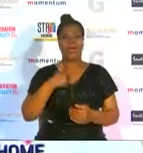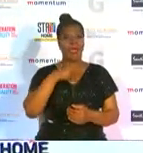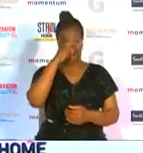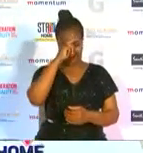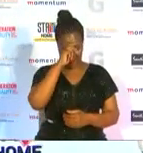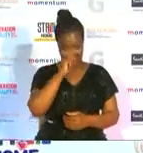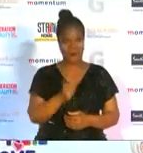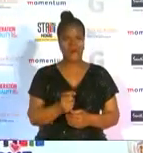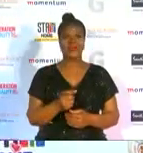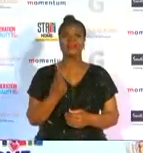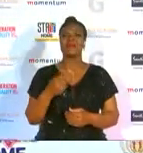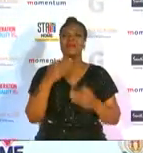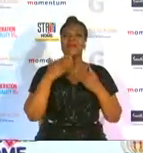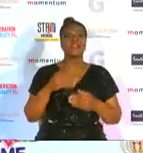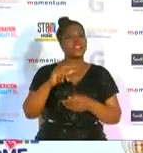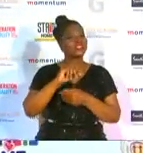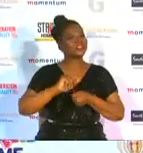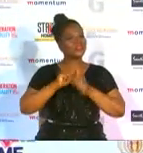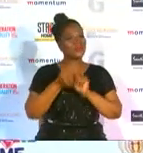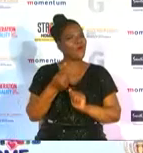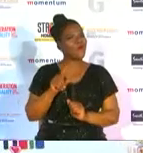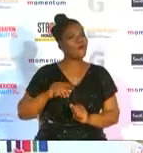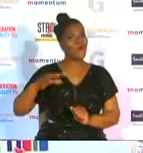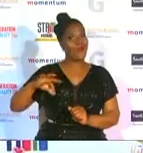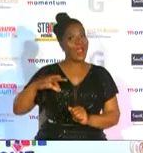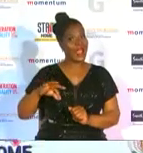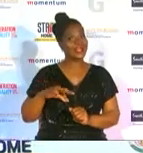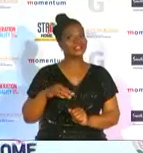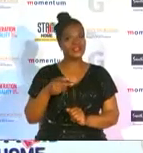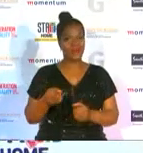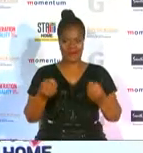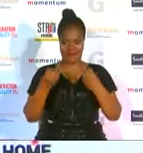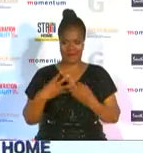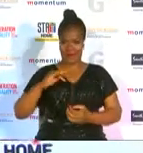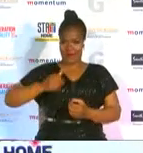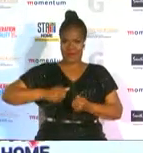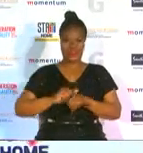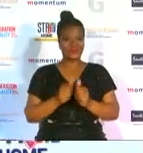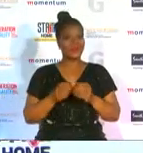would like to thank g-sport for gold and momentum for giving us women in sport this opportunity